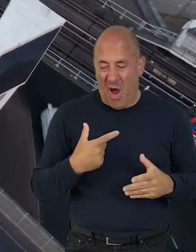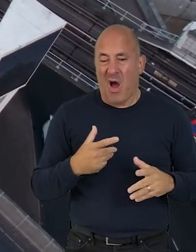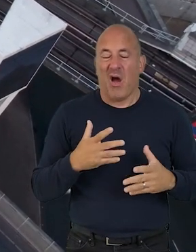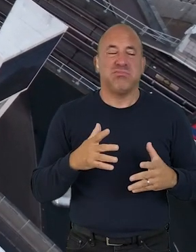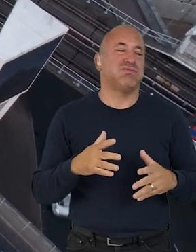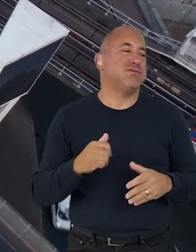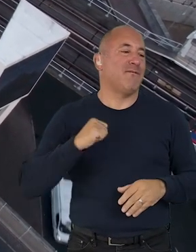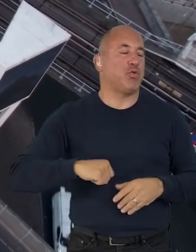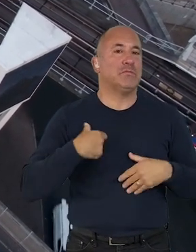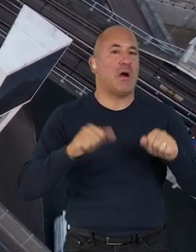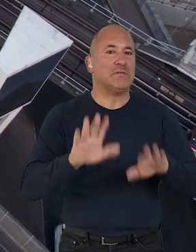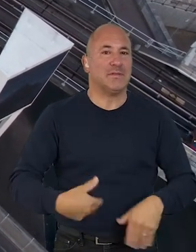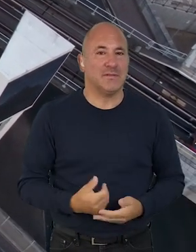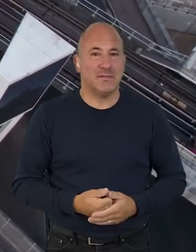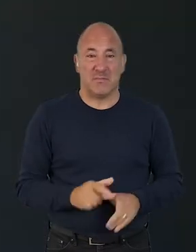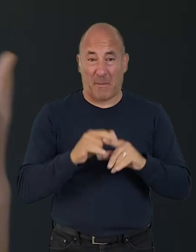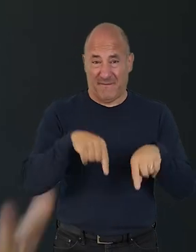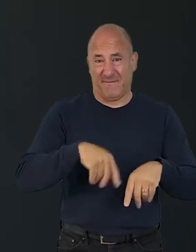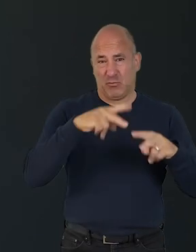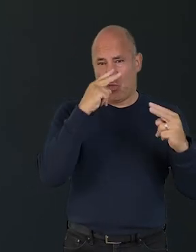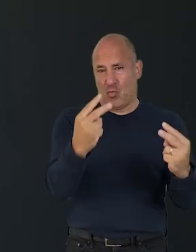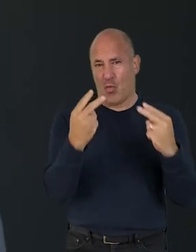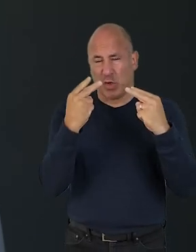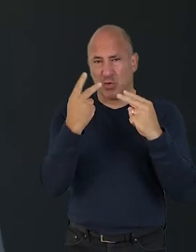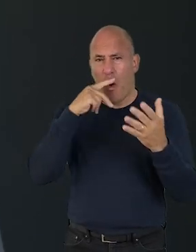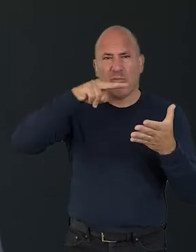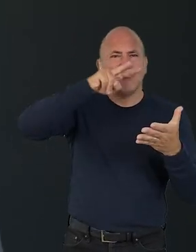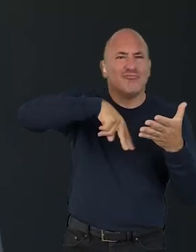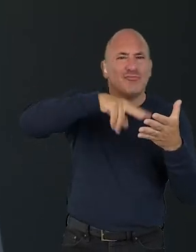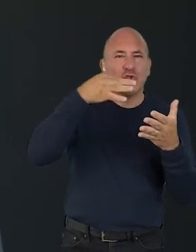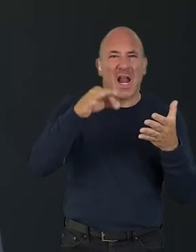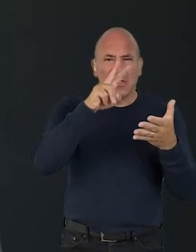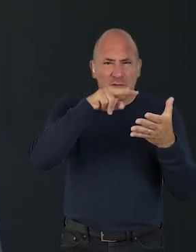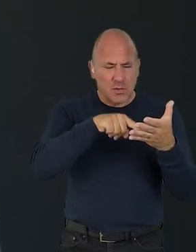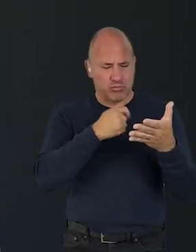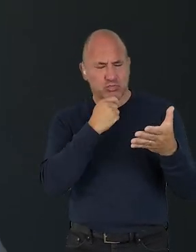you may burn out or not even start. When watching this video or reading through the Creative Climate Action Checklist,